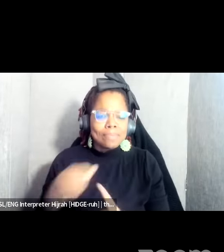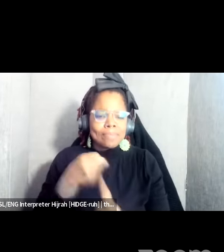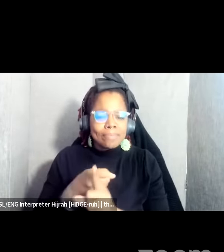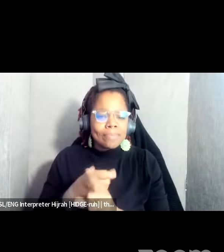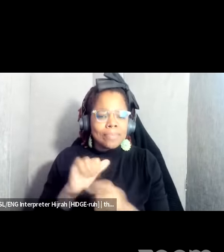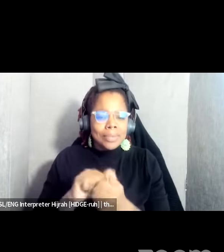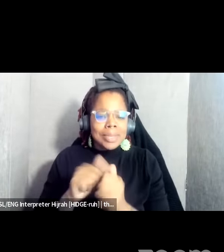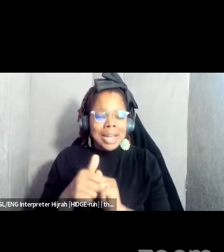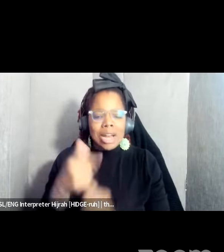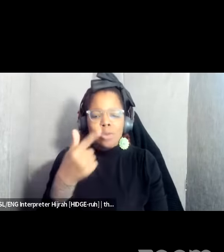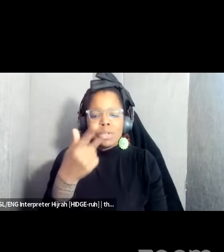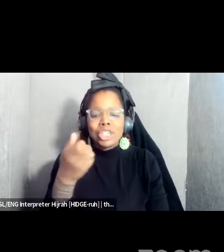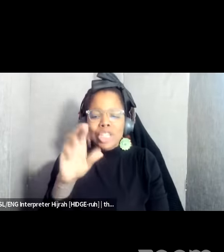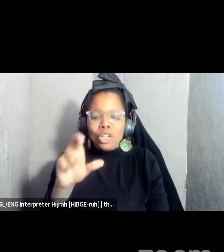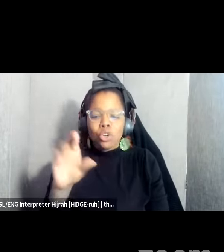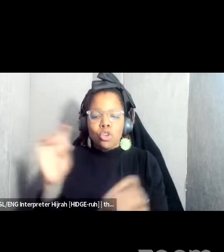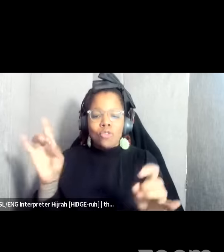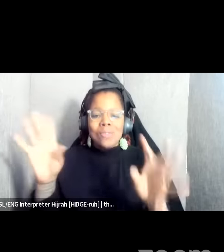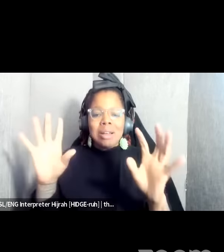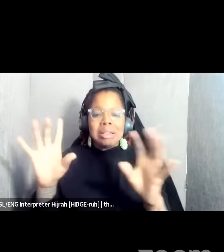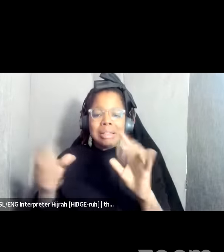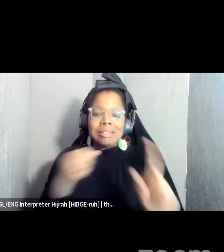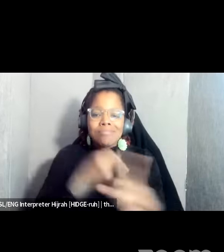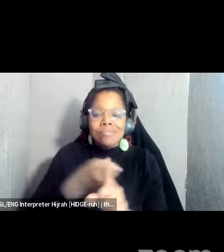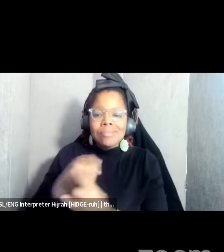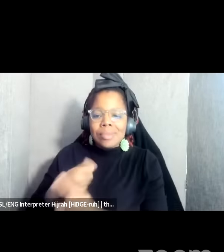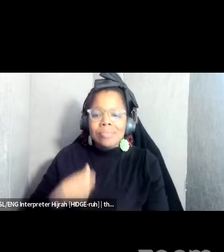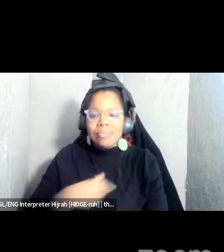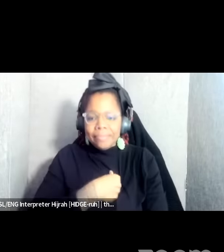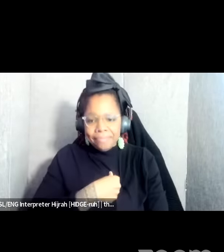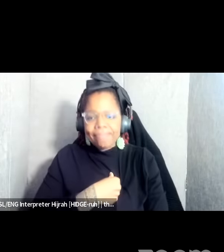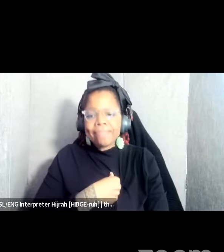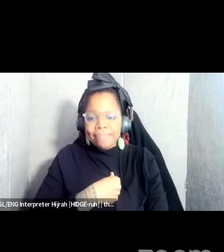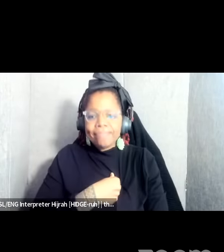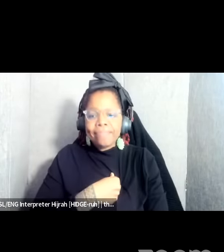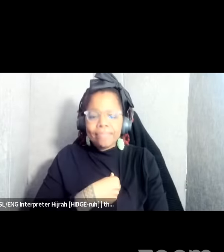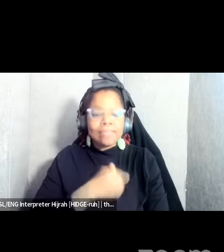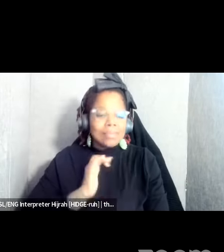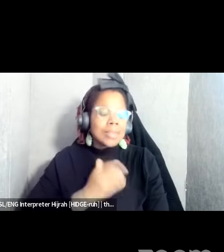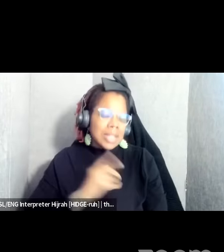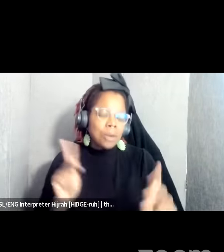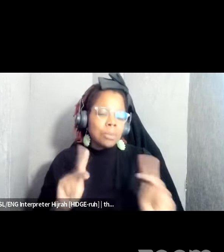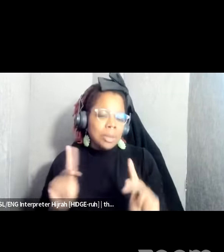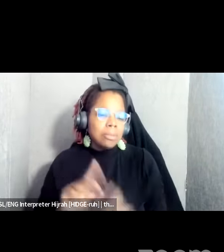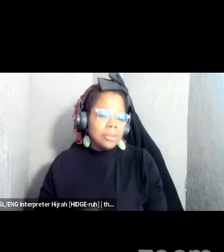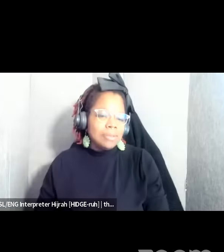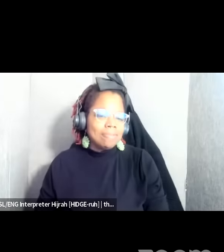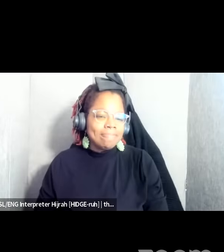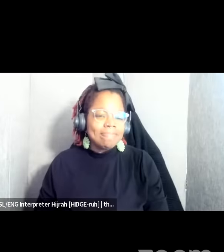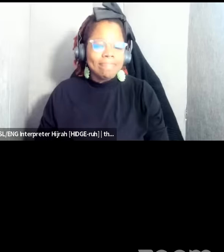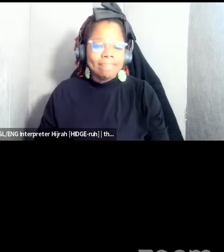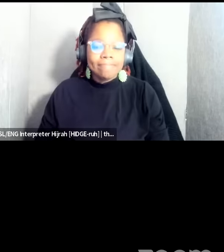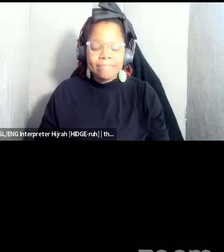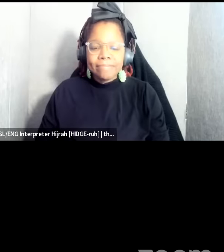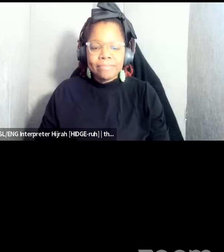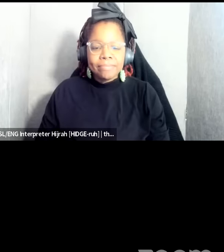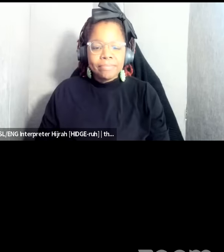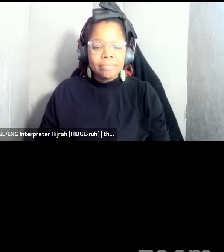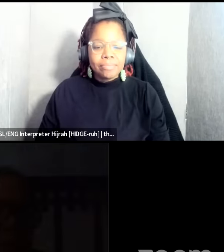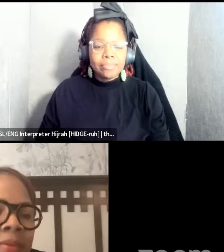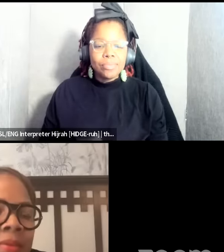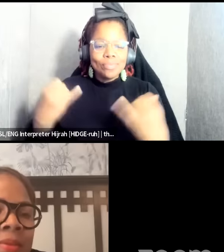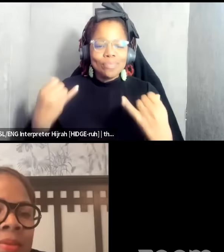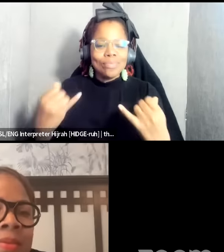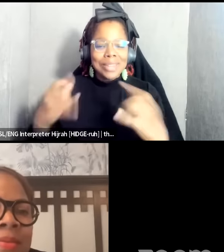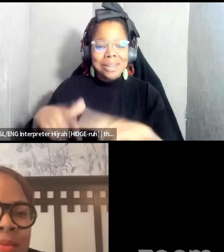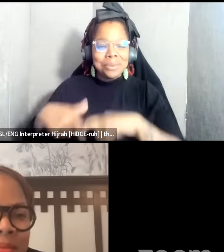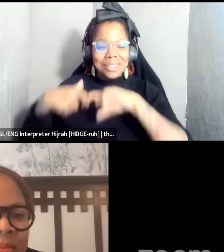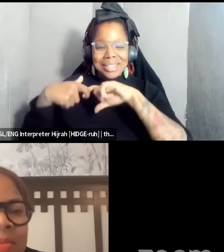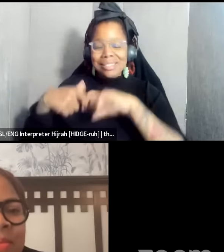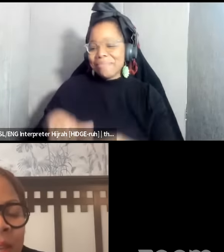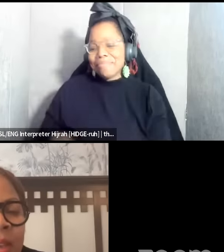violence is uh enacted upon us and our and our our people um I will stop there uh I would love